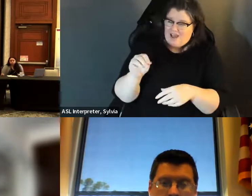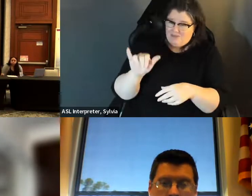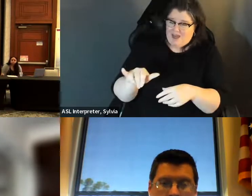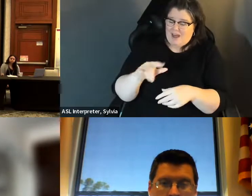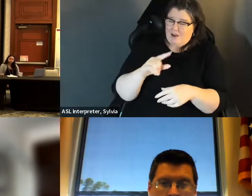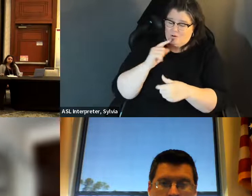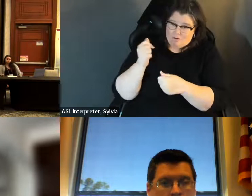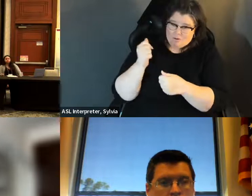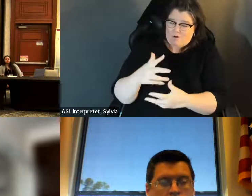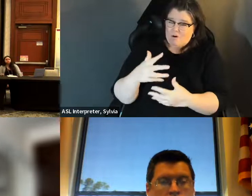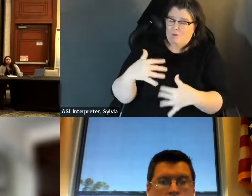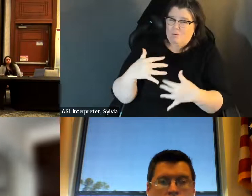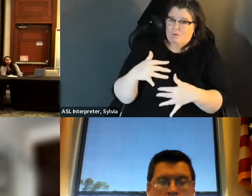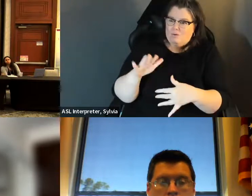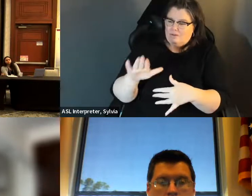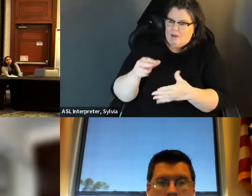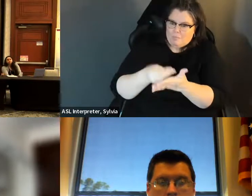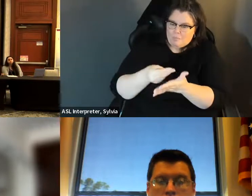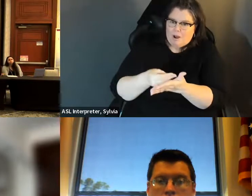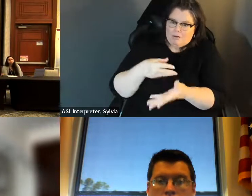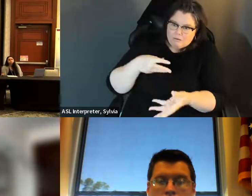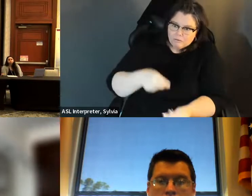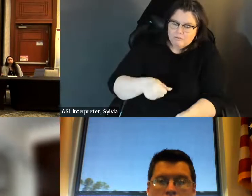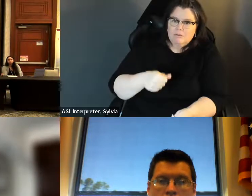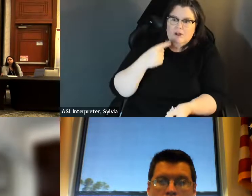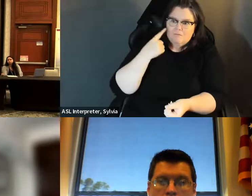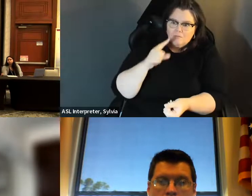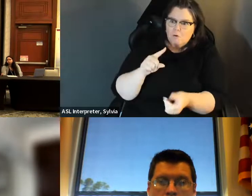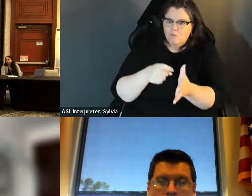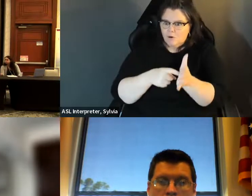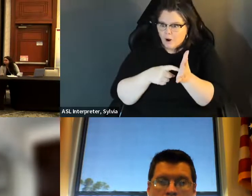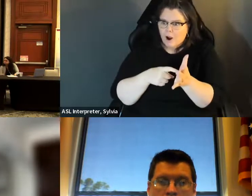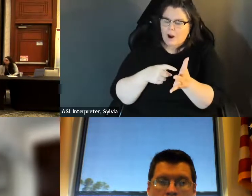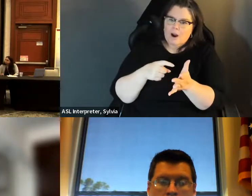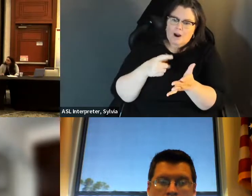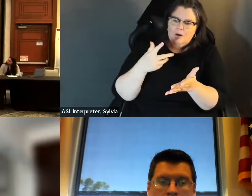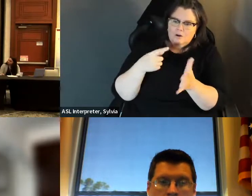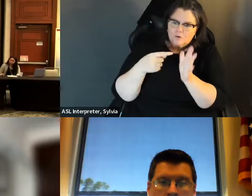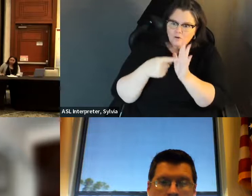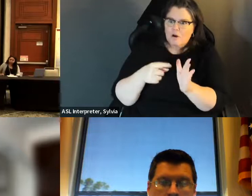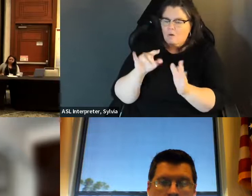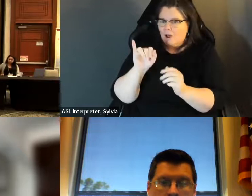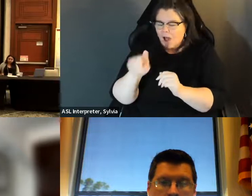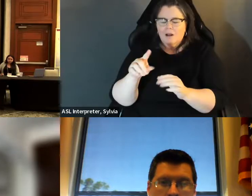, those financial barriers that exist, especially for marginalized folks, that additional financial burden marginalized those that additional financial burden that folks have to carry.